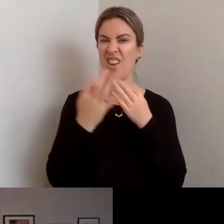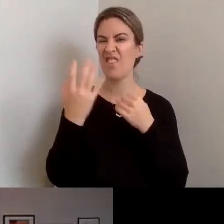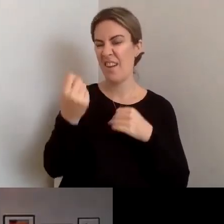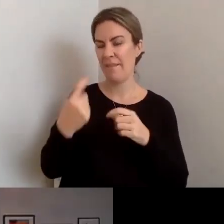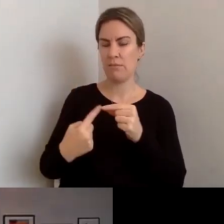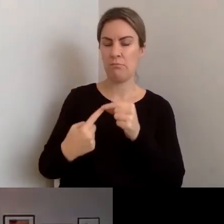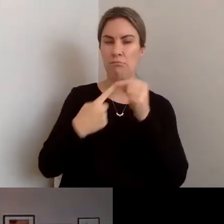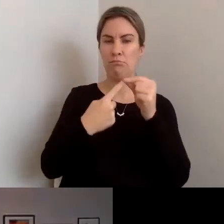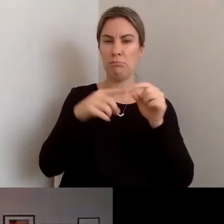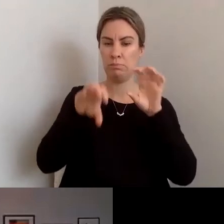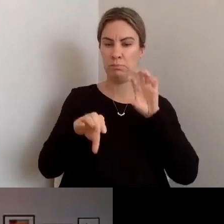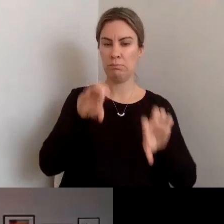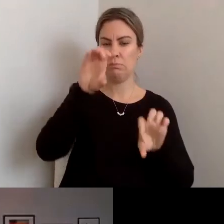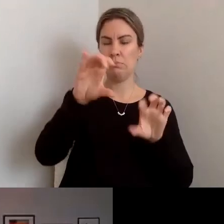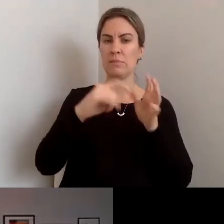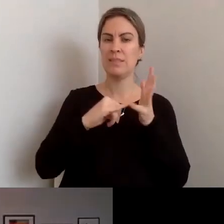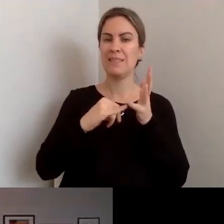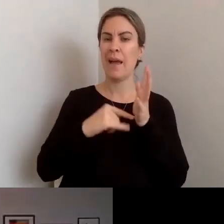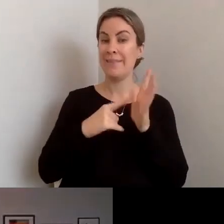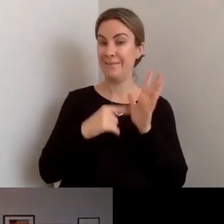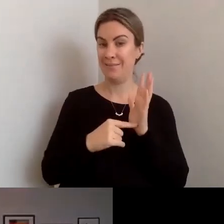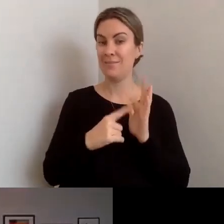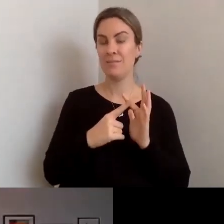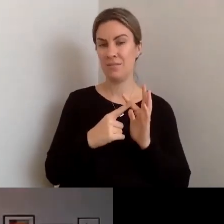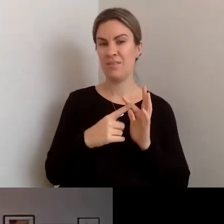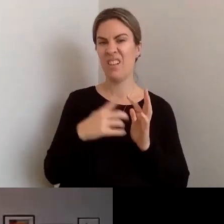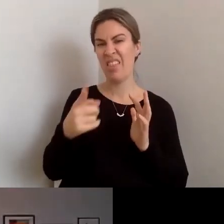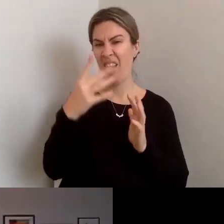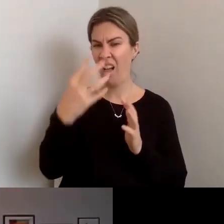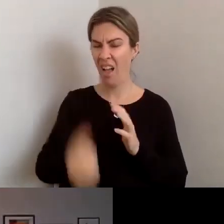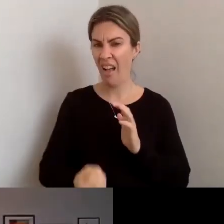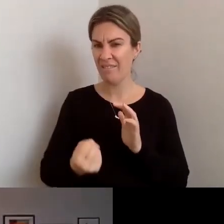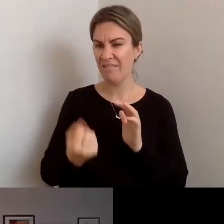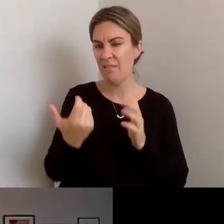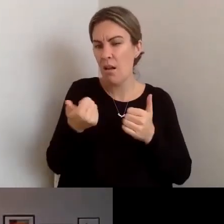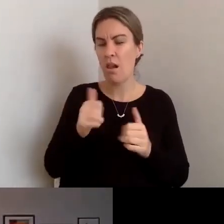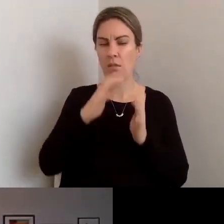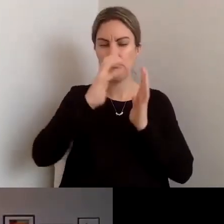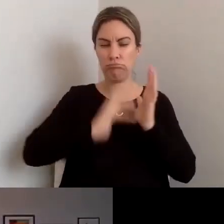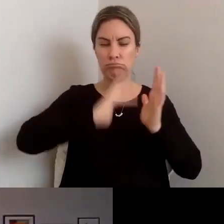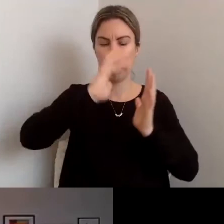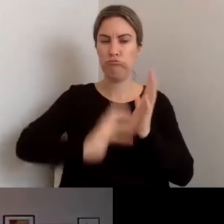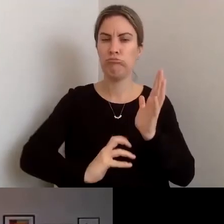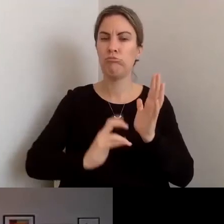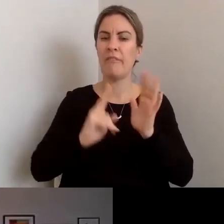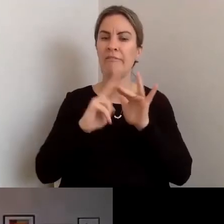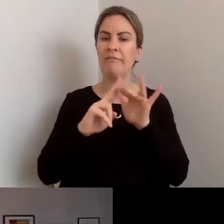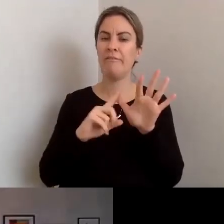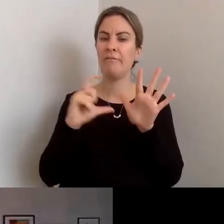state bodies, have fact sheets or information that people can